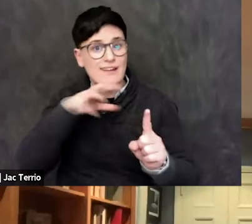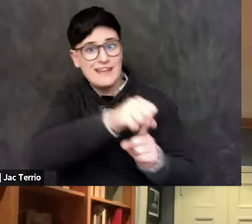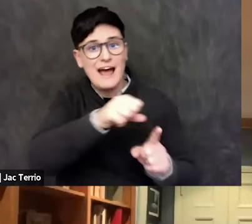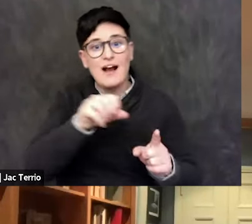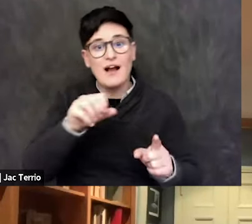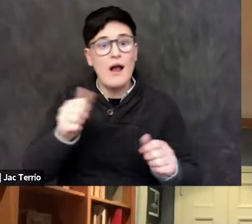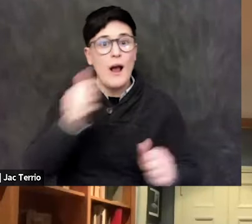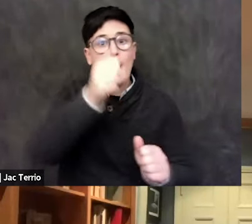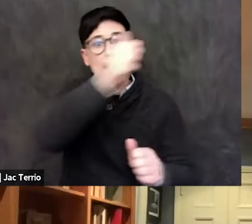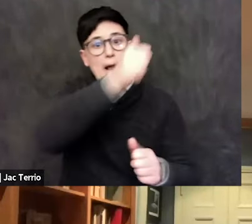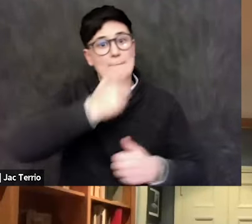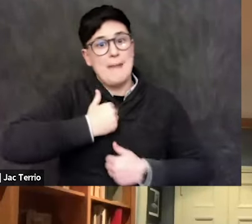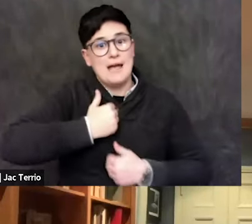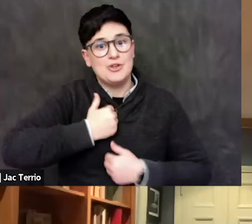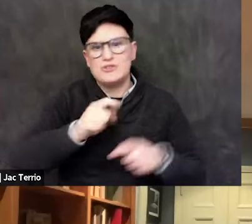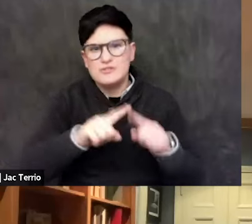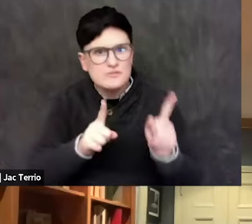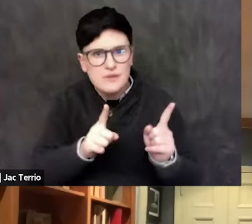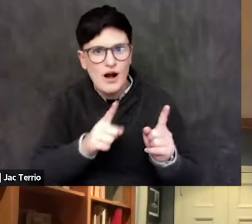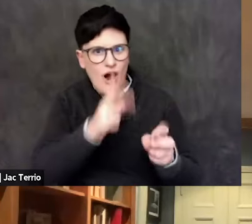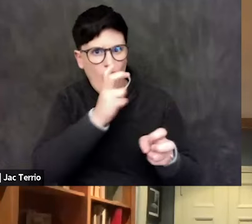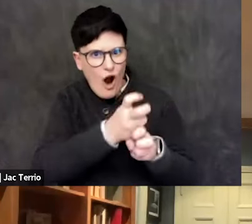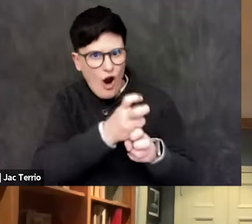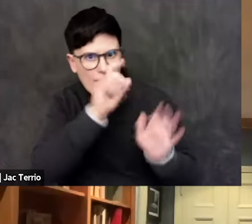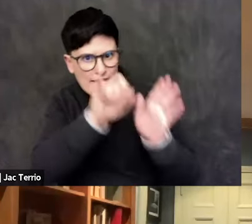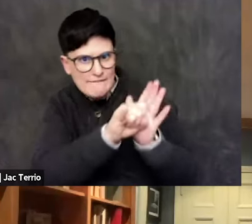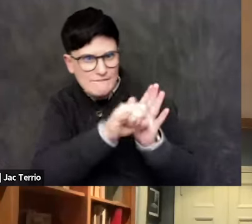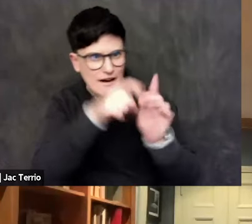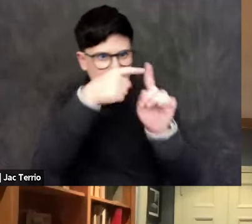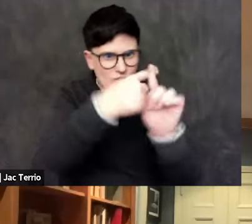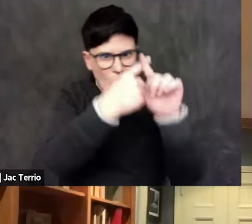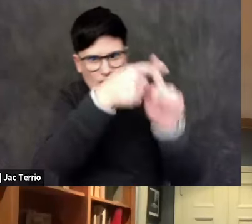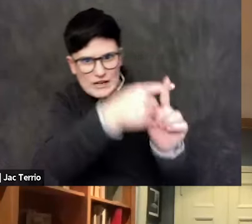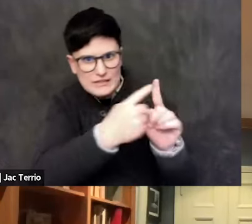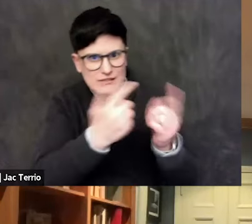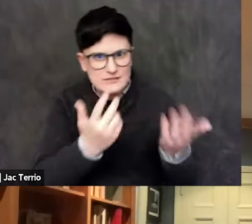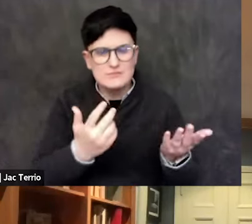So I don't know what to... I don't think... I think there are some that are, you know,